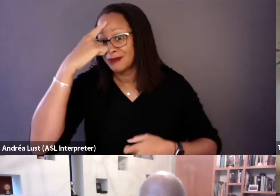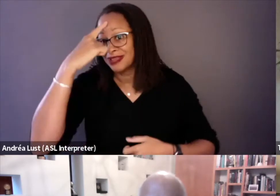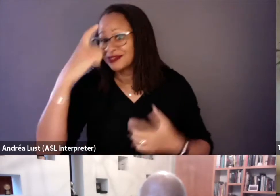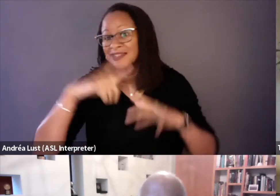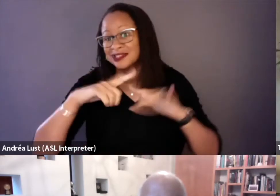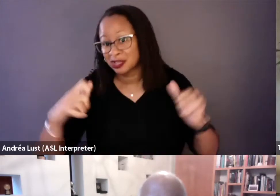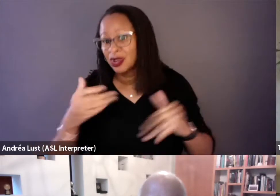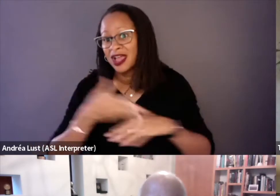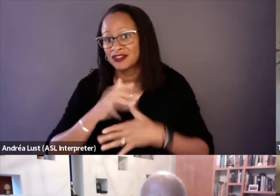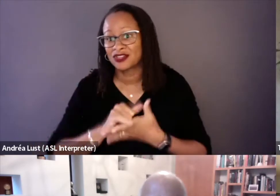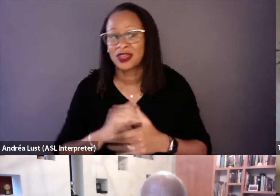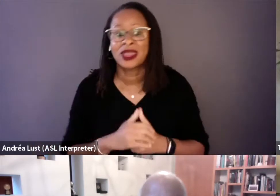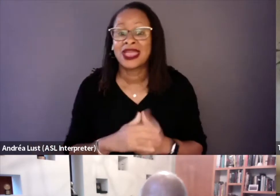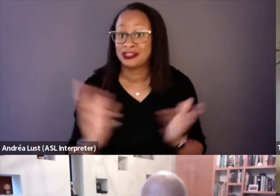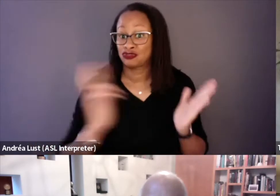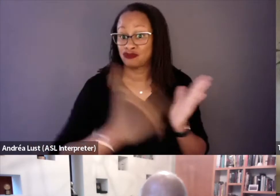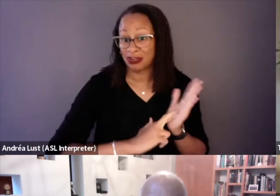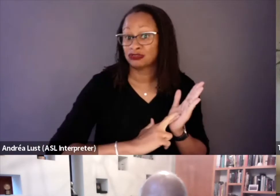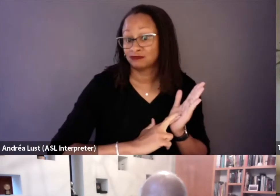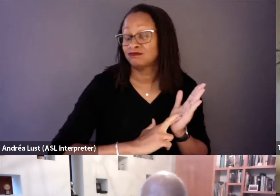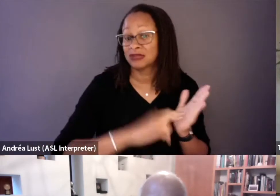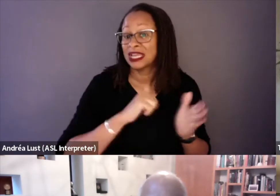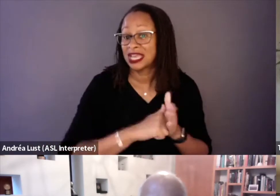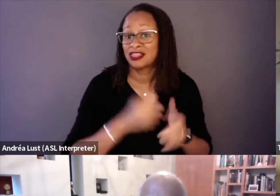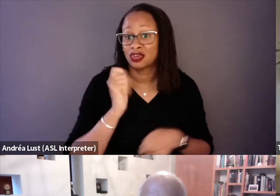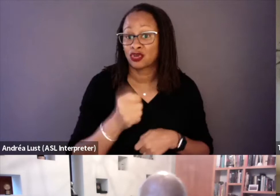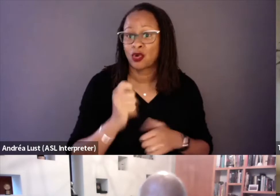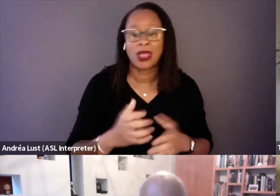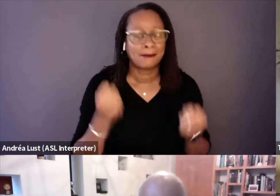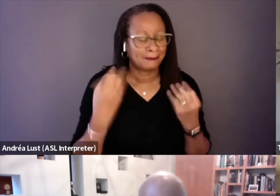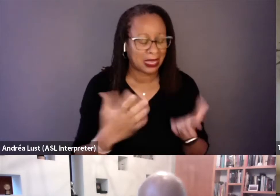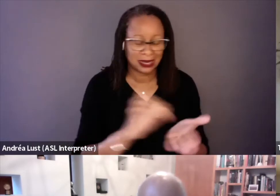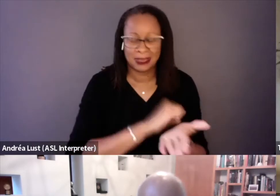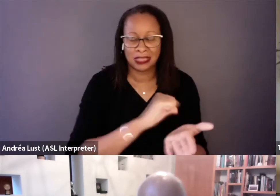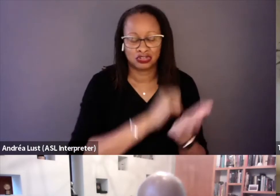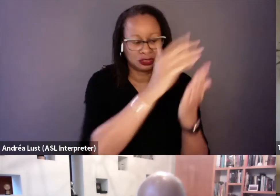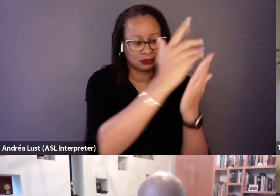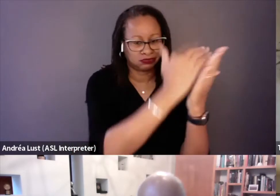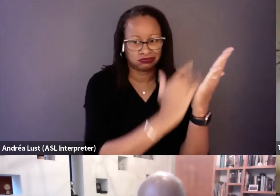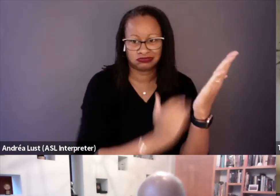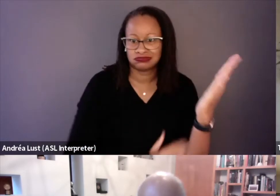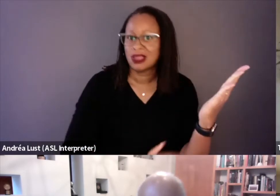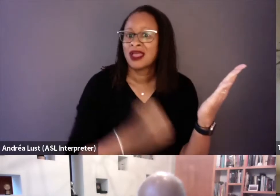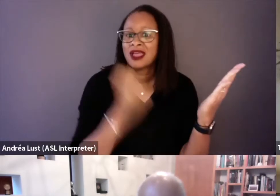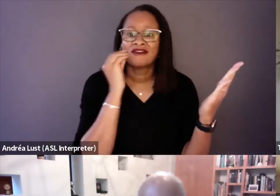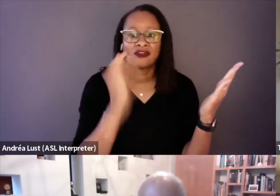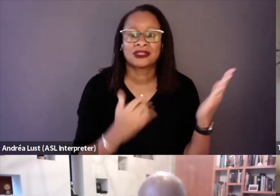And there's a record of that. It's hundreds of pages long. And I went through all of that.